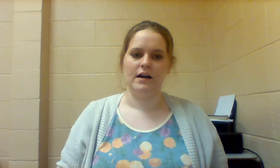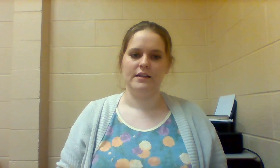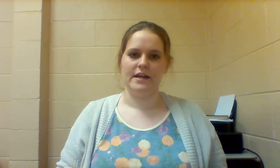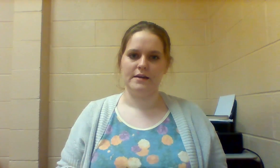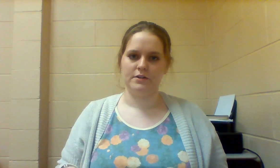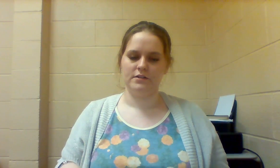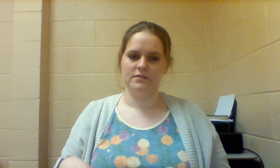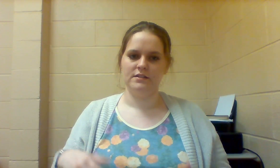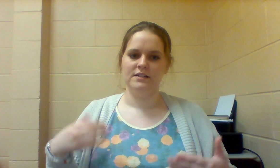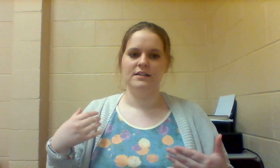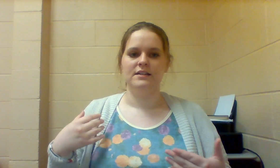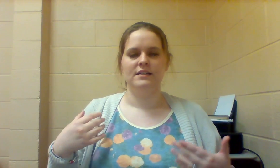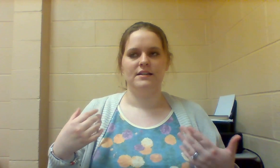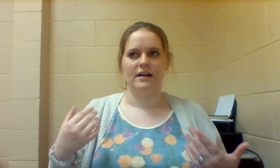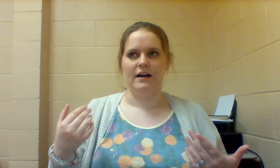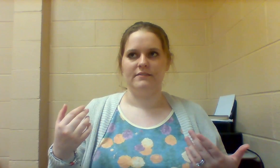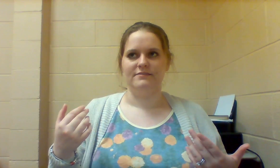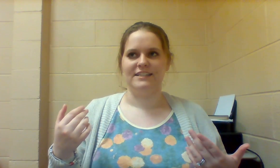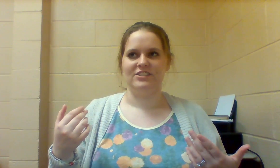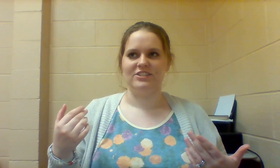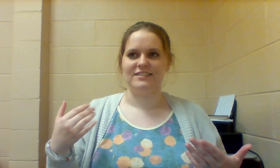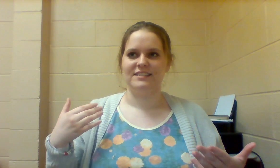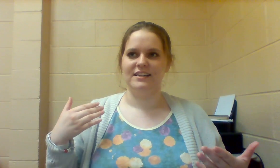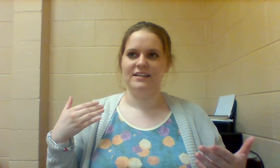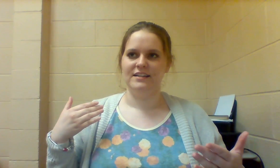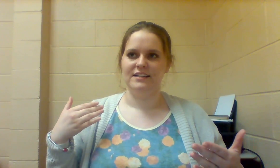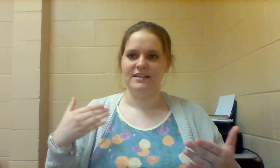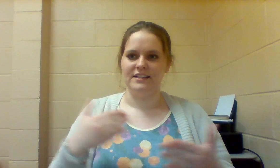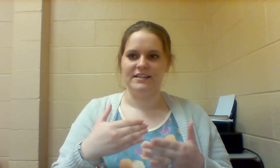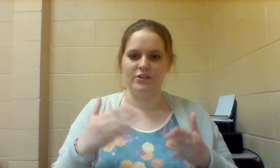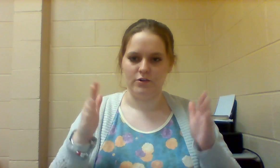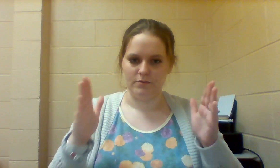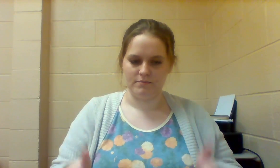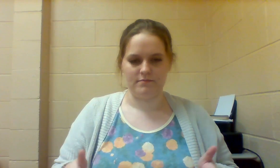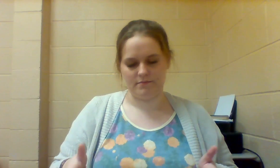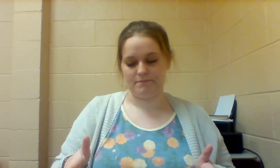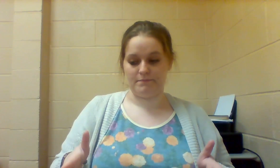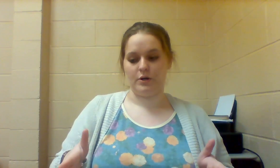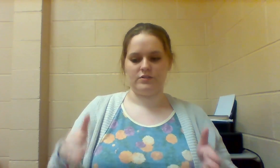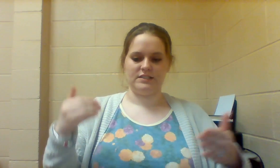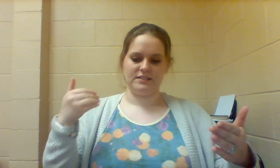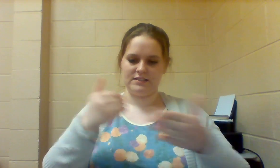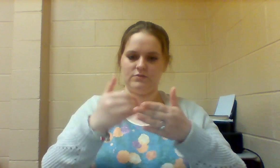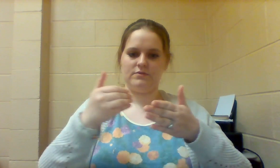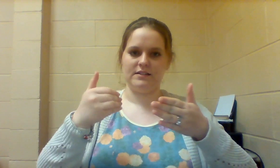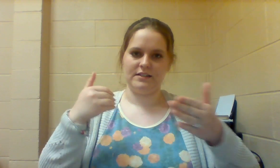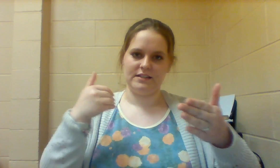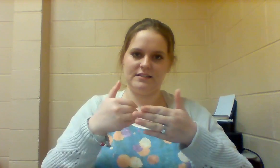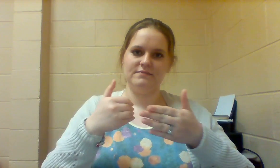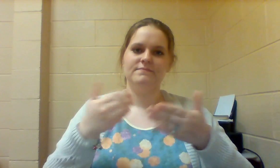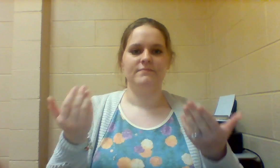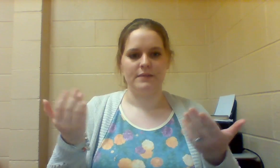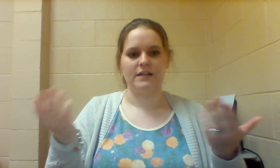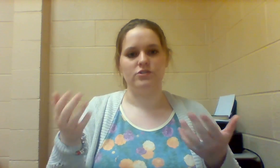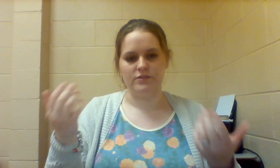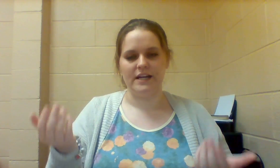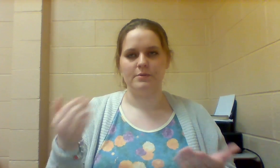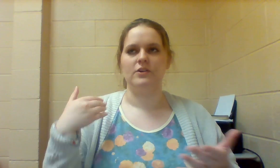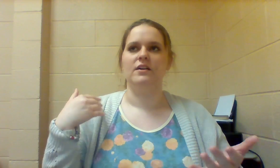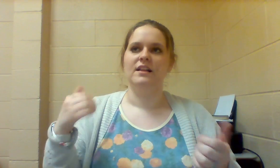NEIGHBOR, it's just NEAR-PERSON because your neighbor